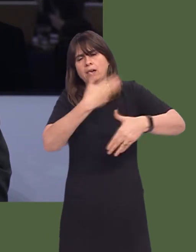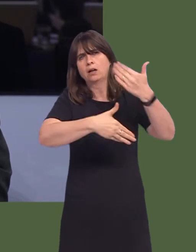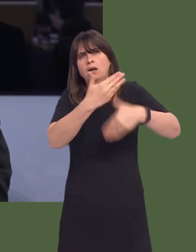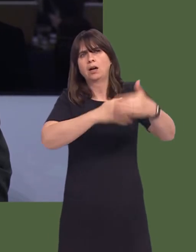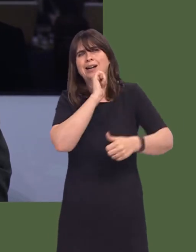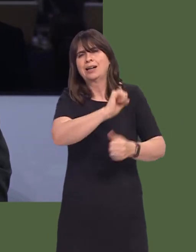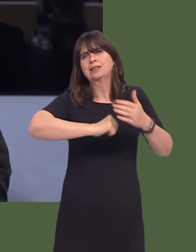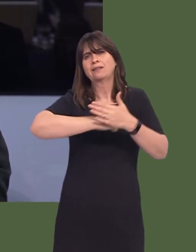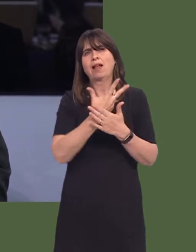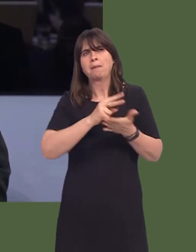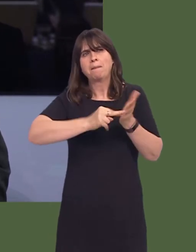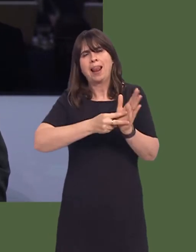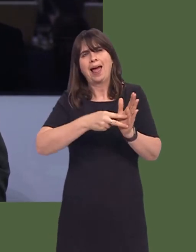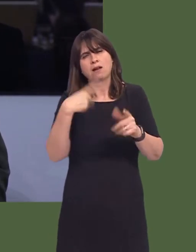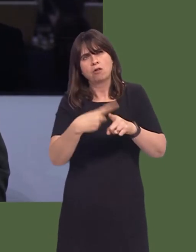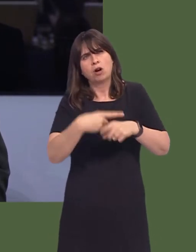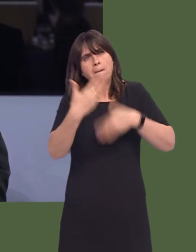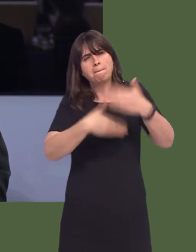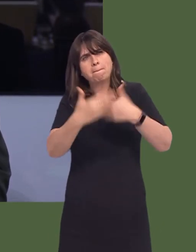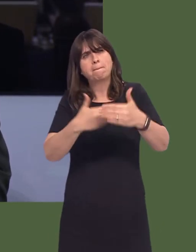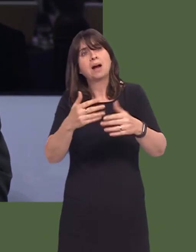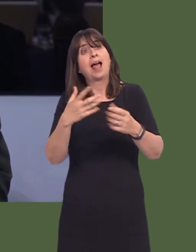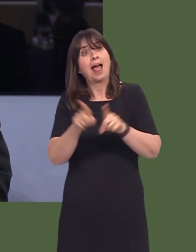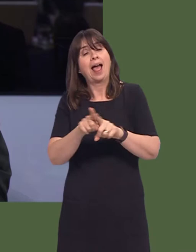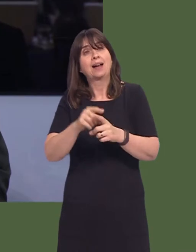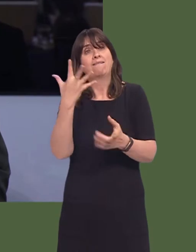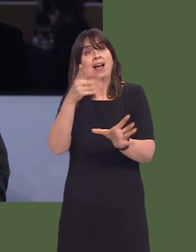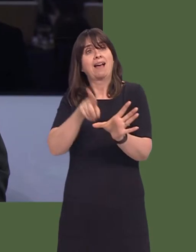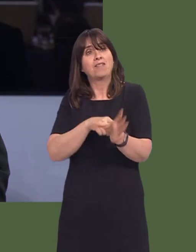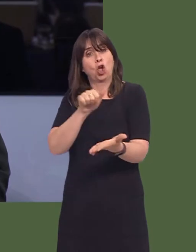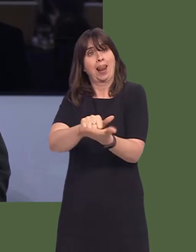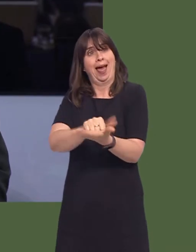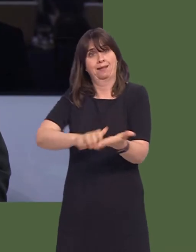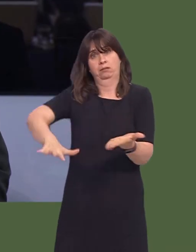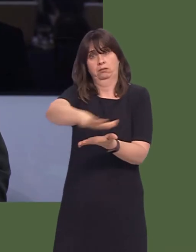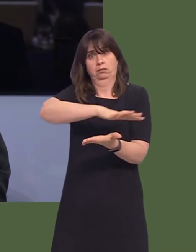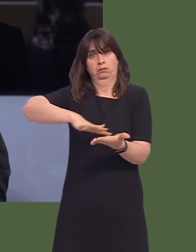their development plans and five-year land supplies. The joint housing land availability